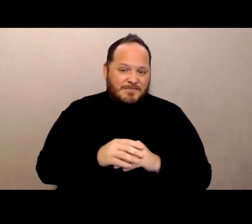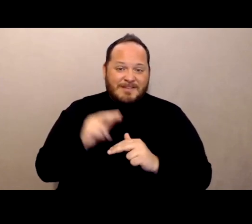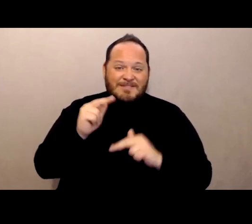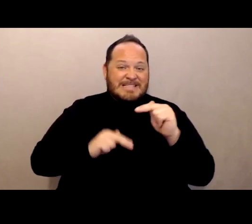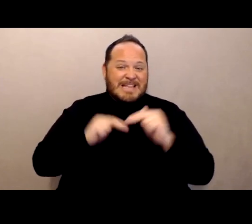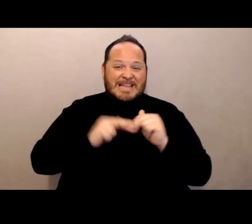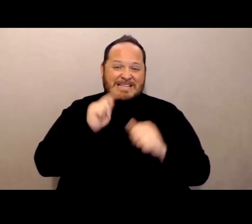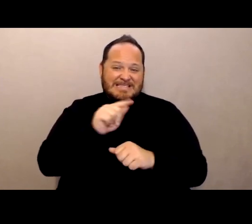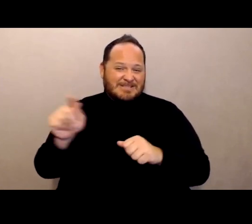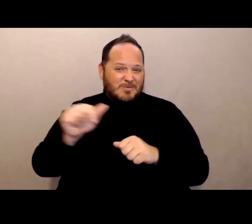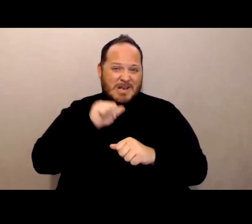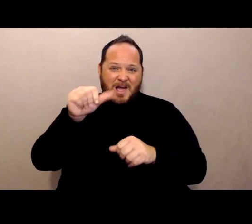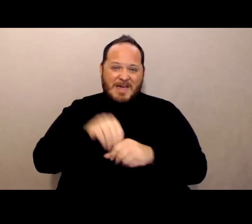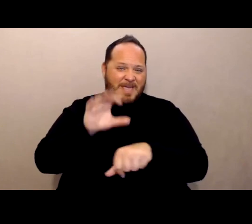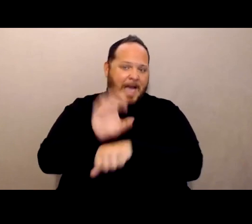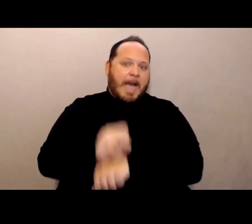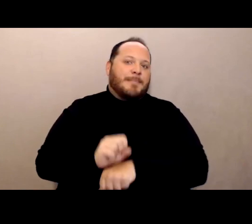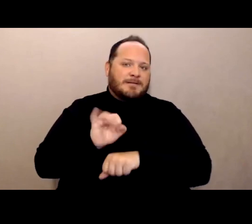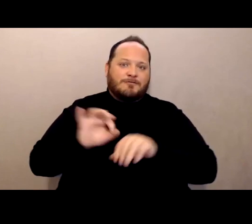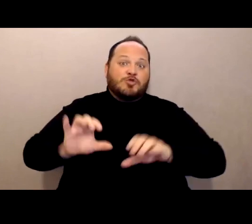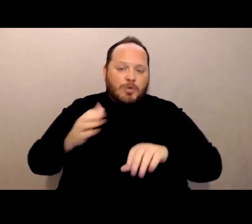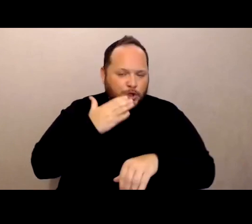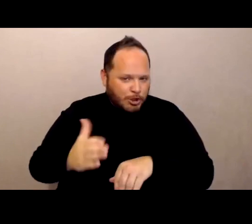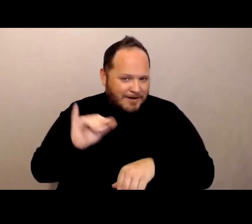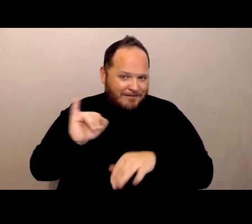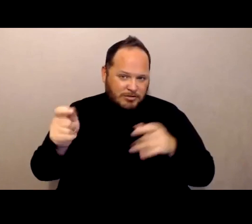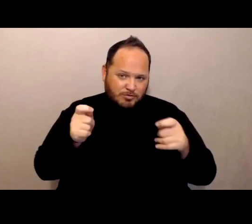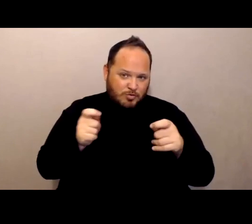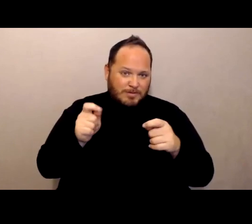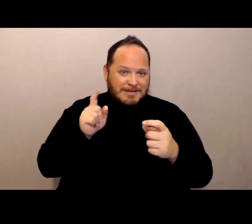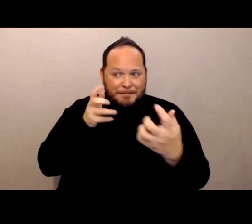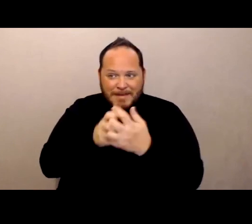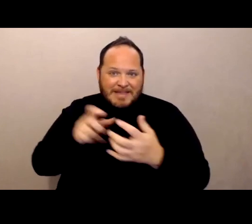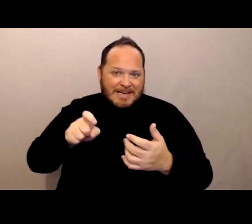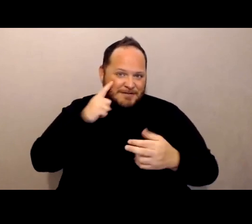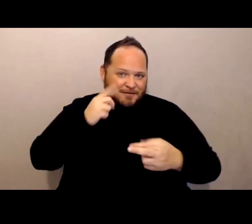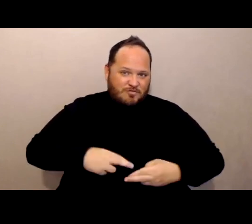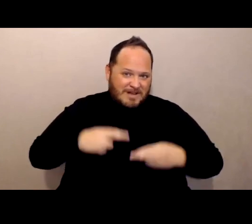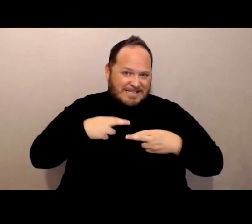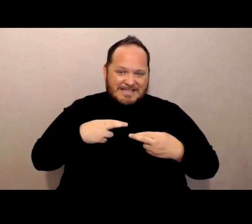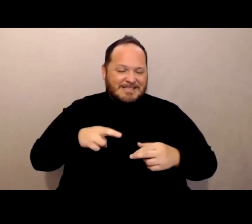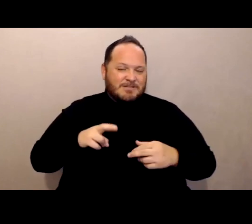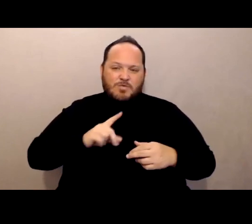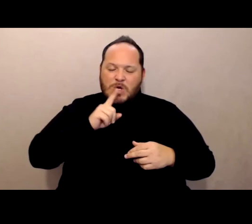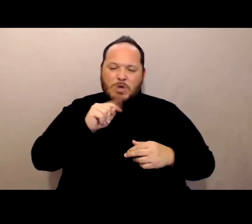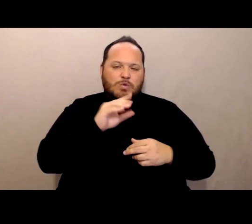of doing good infection control, of having enough staff to meet the needs of the residents. And it just, it was too big of a shift to turn around